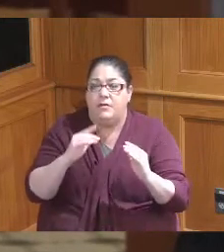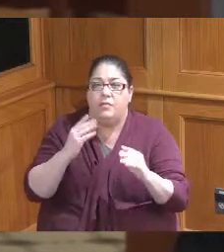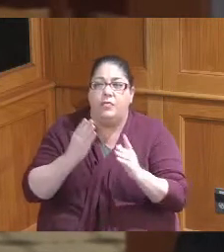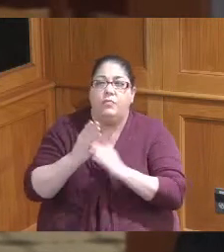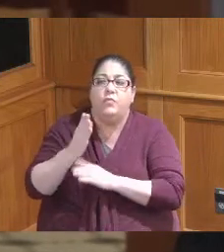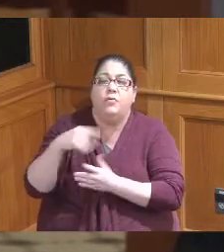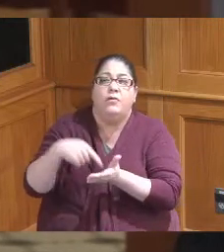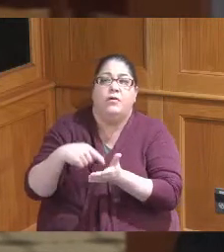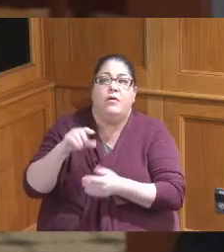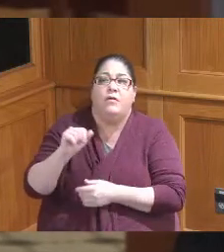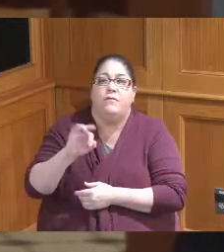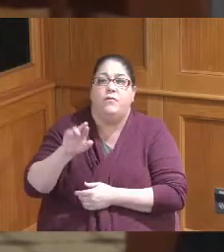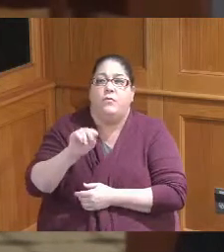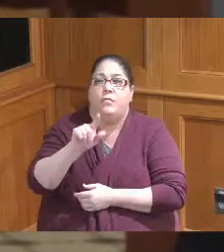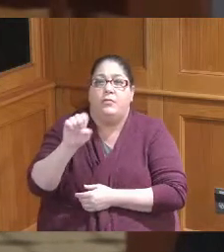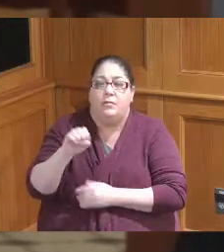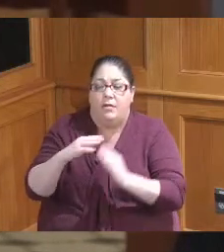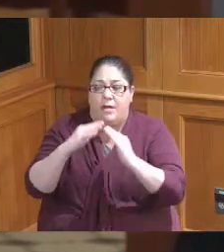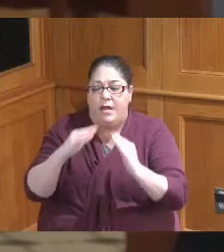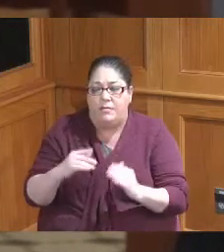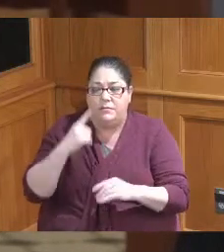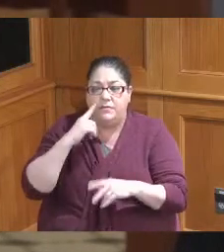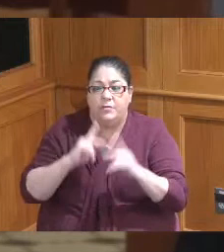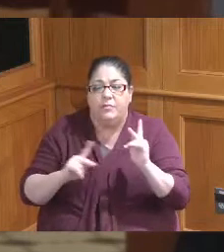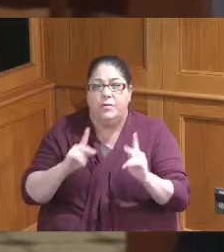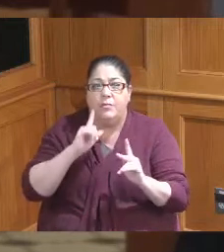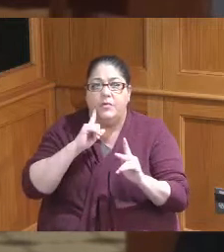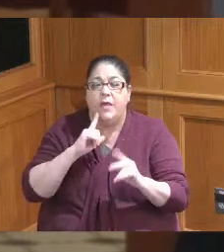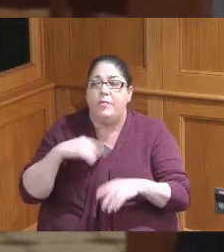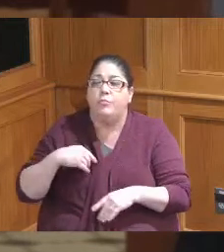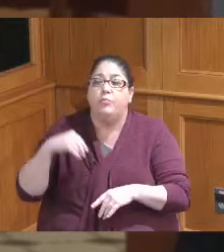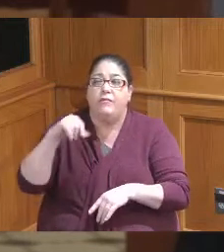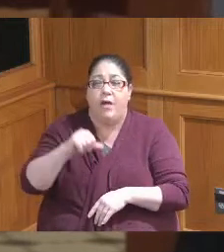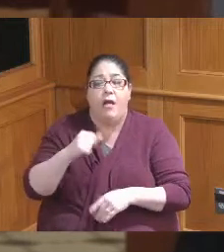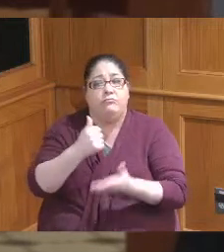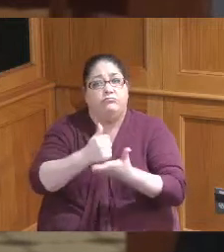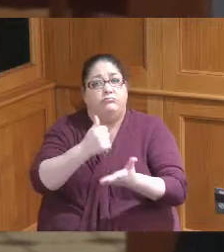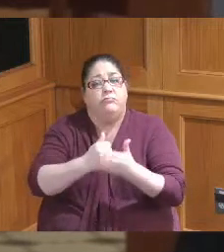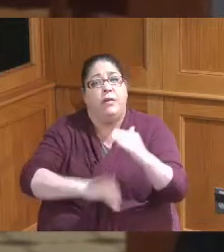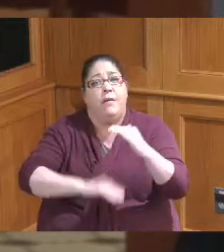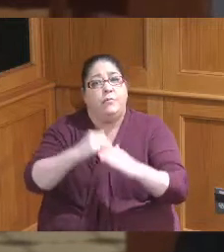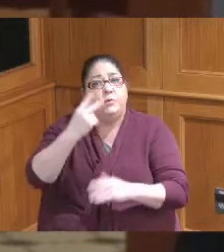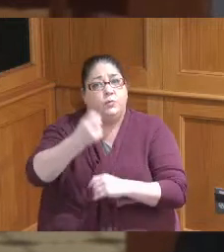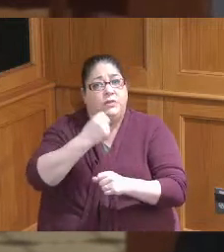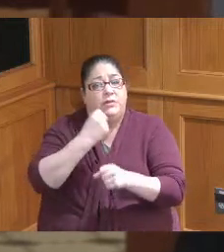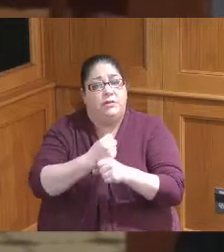for individuals that can provide subsidies of up to two years to help them enter and maintain